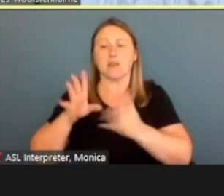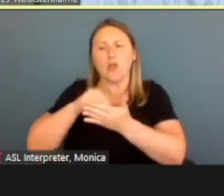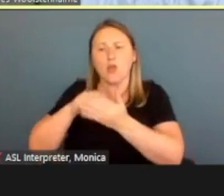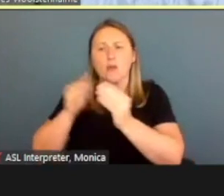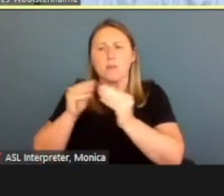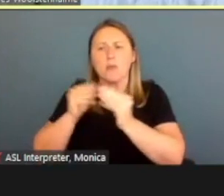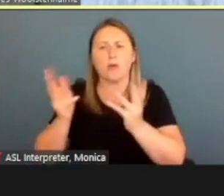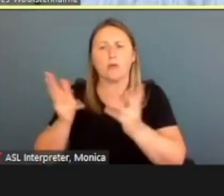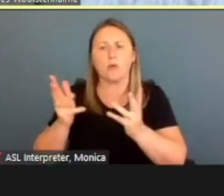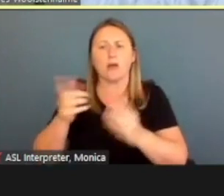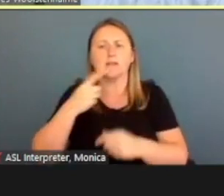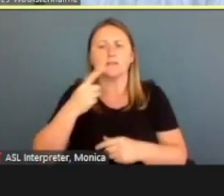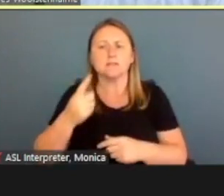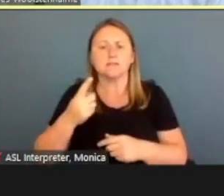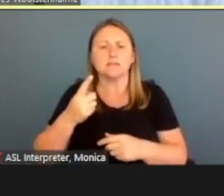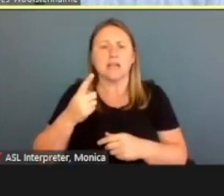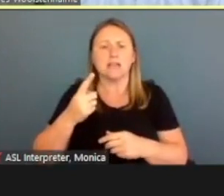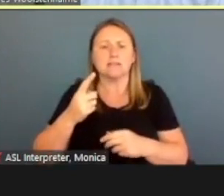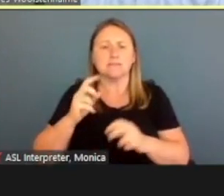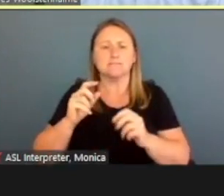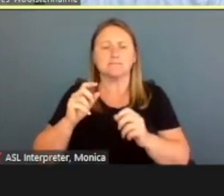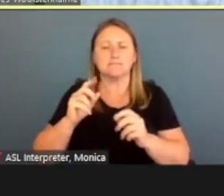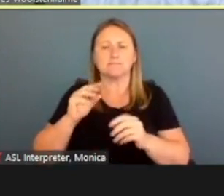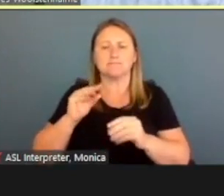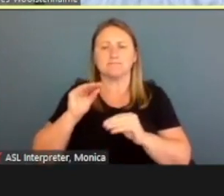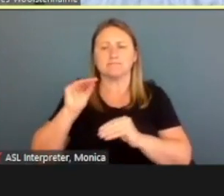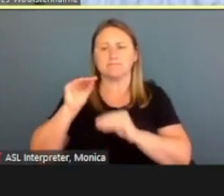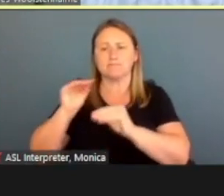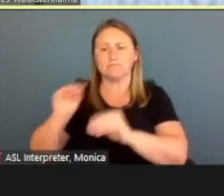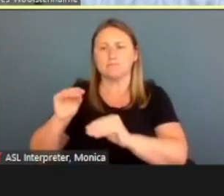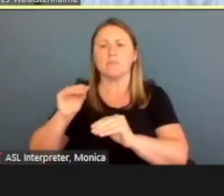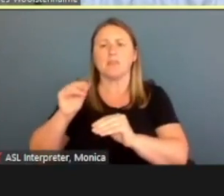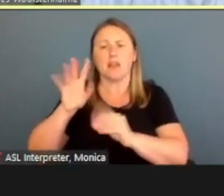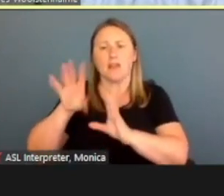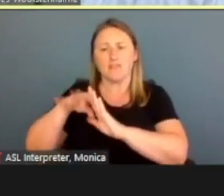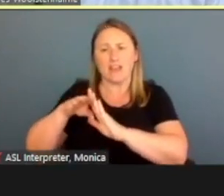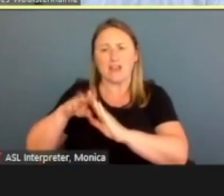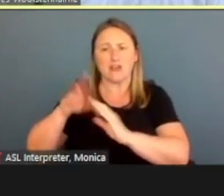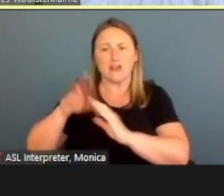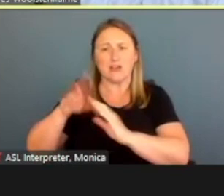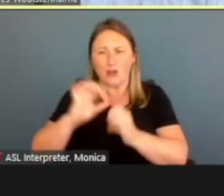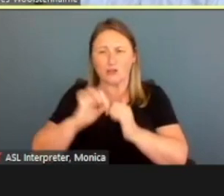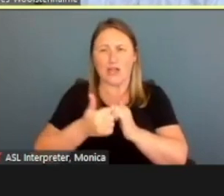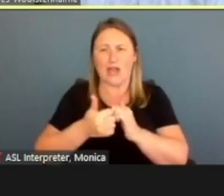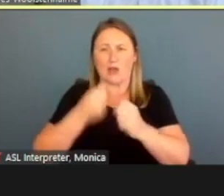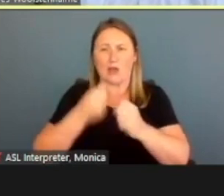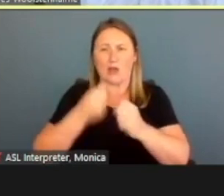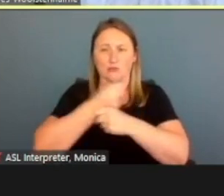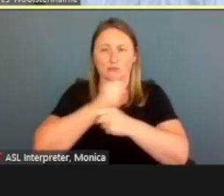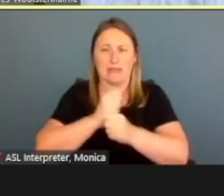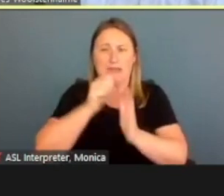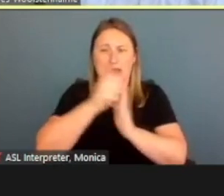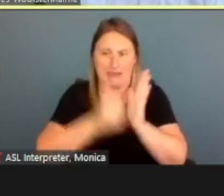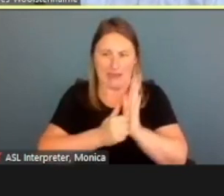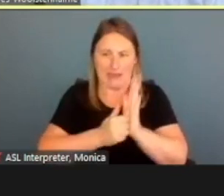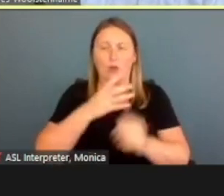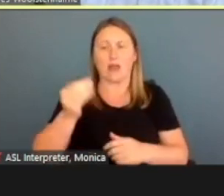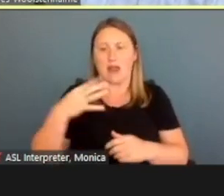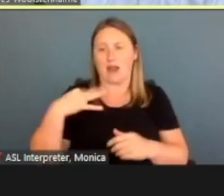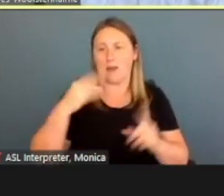there's an embedded video here to be able to watch about how to create an account and apply through ePASS as well.